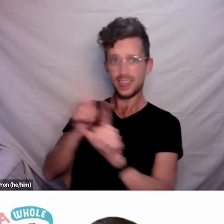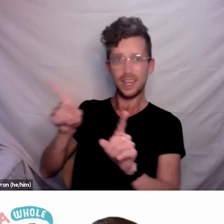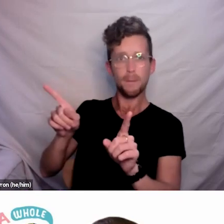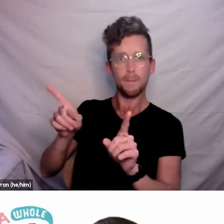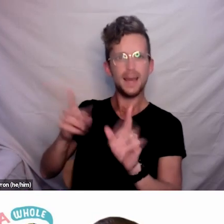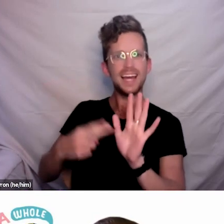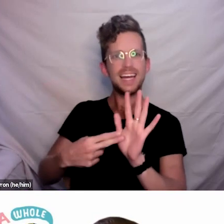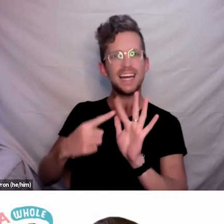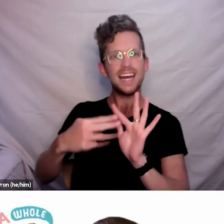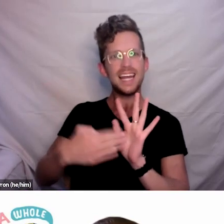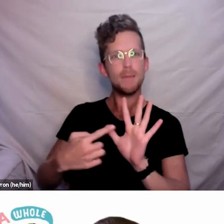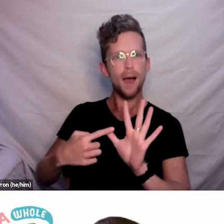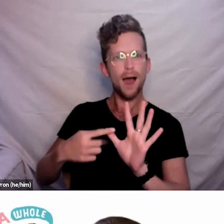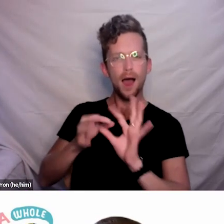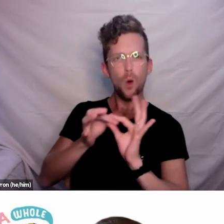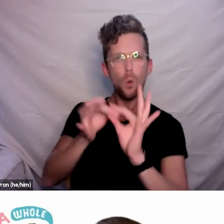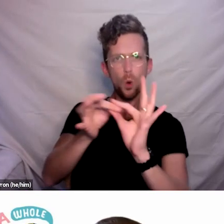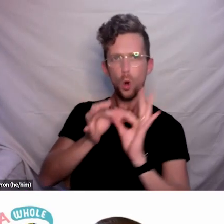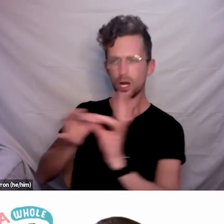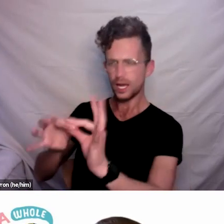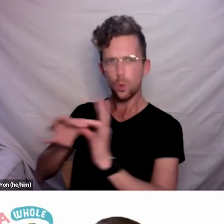and making sure that information